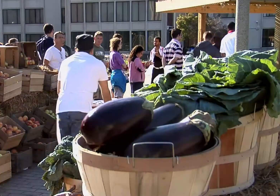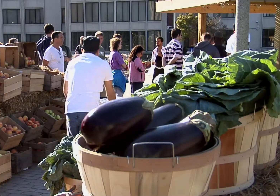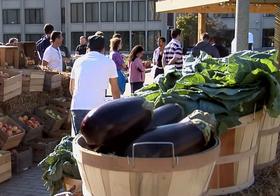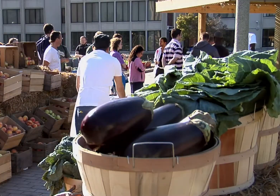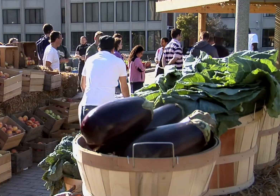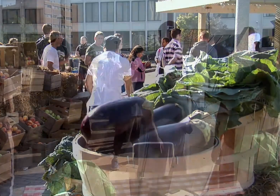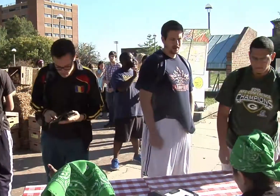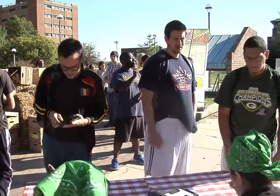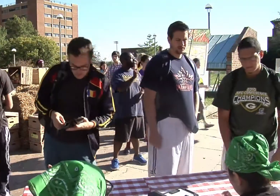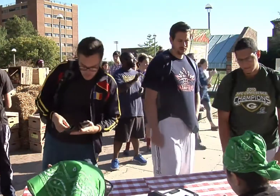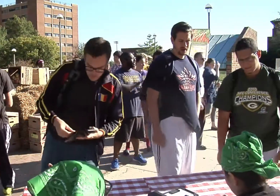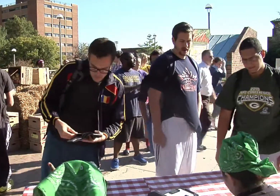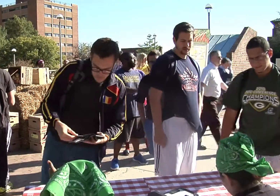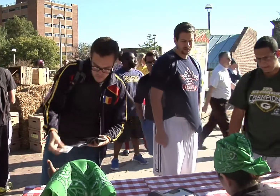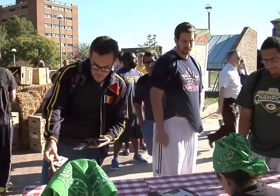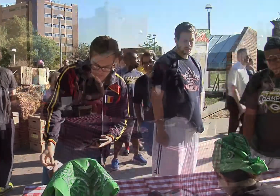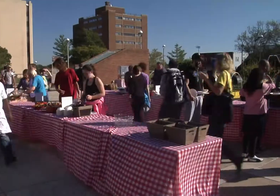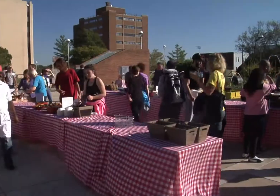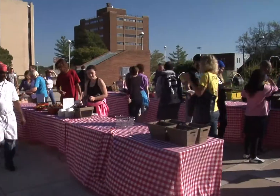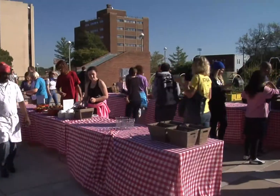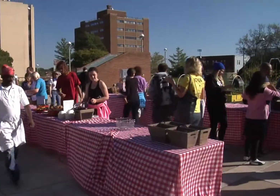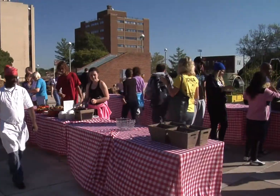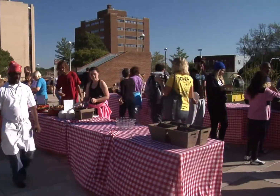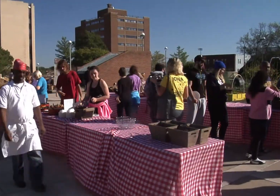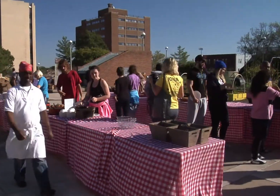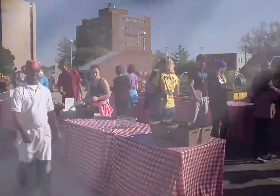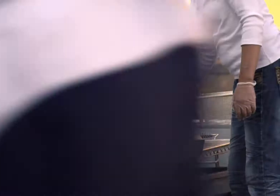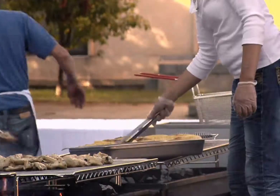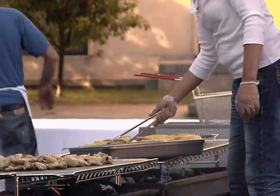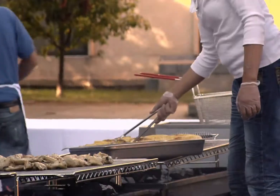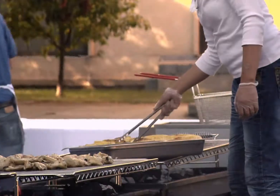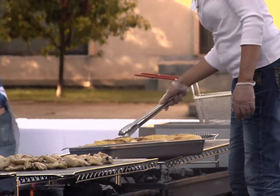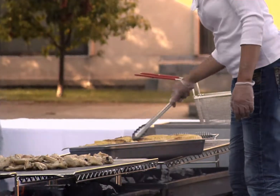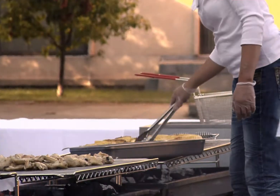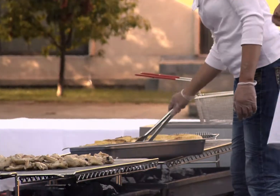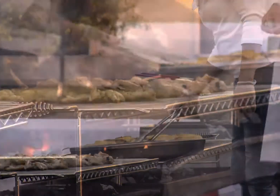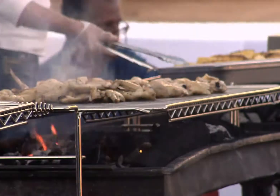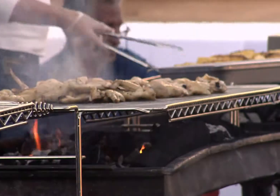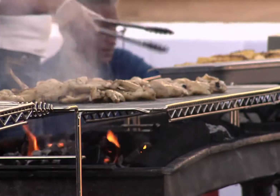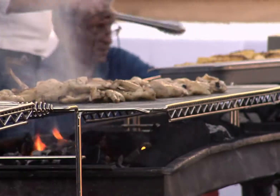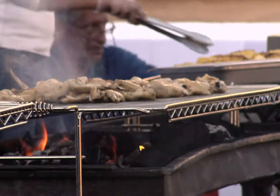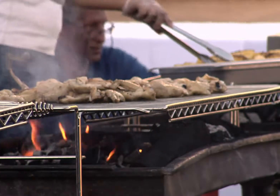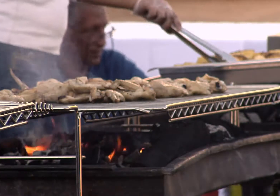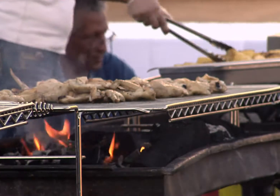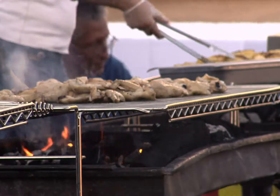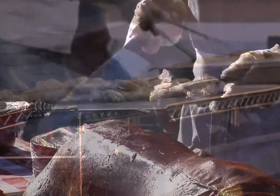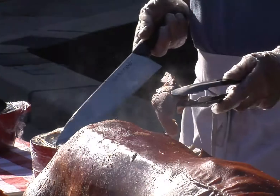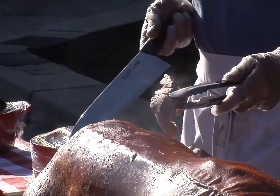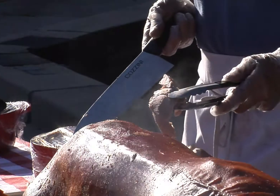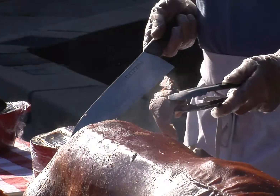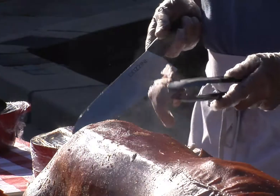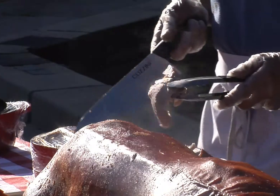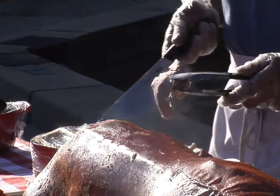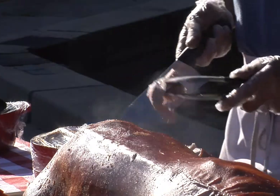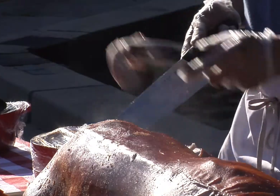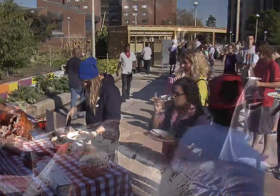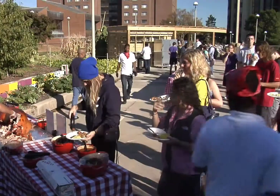The entire Gallaudet community was invited to this event. We served grilled chicken, roasted pig